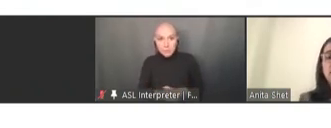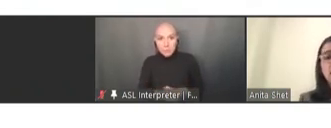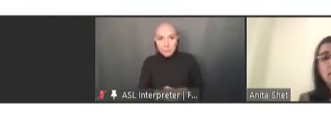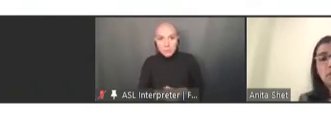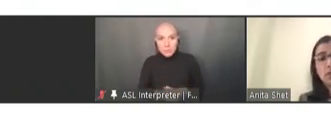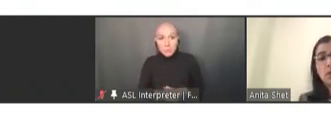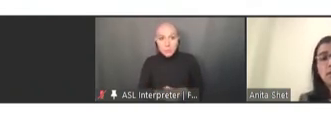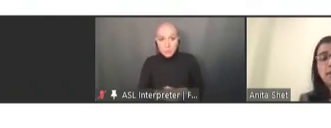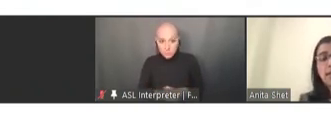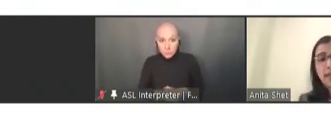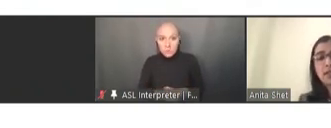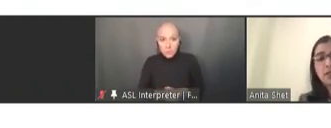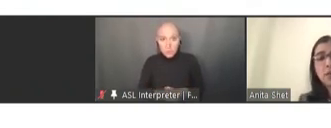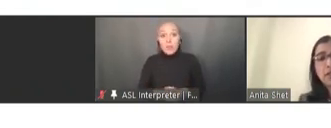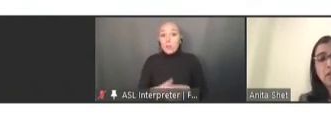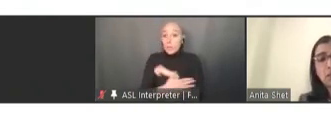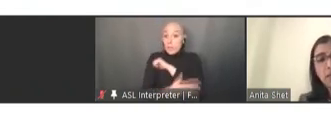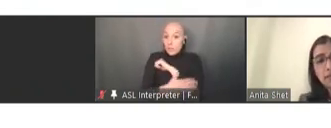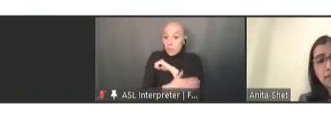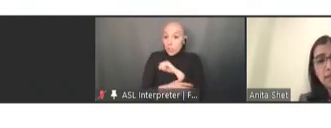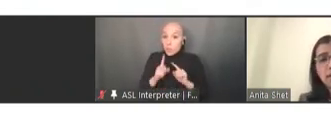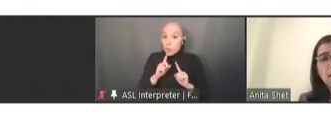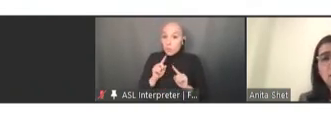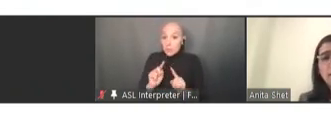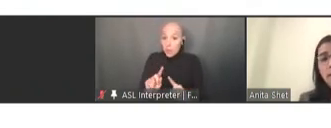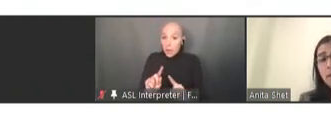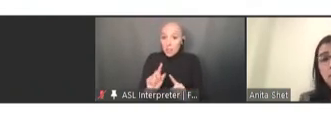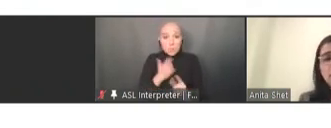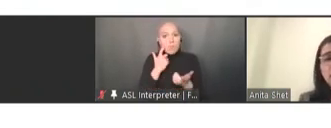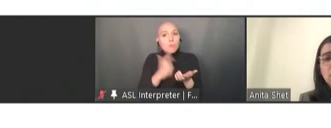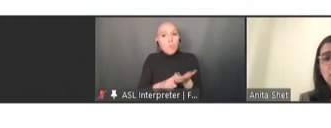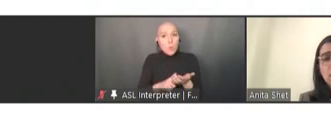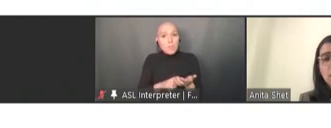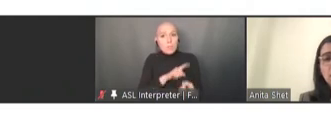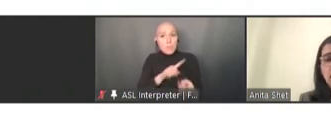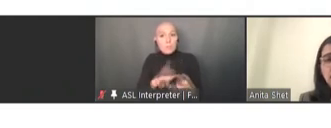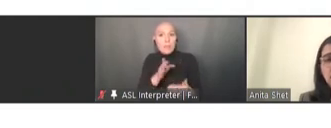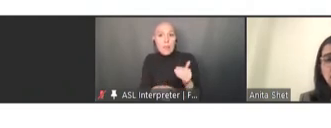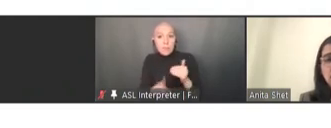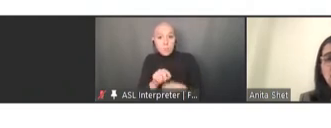that we saw til the end of 2020, we came up with a set of urgent actions